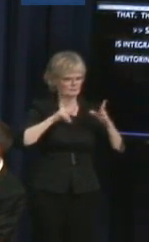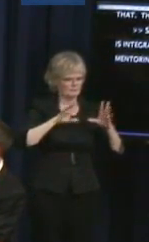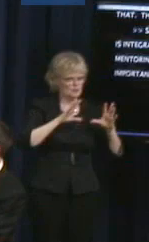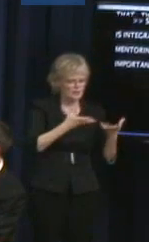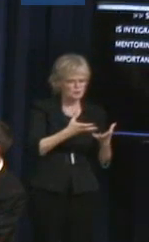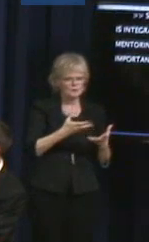disability rights.